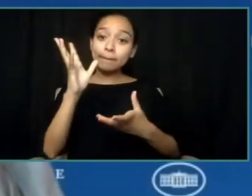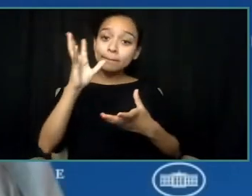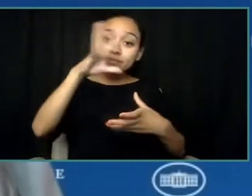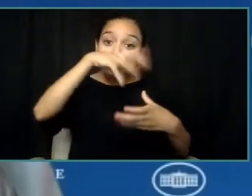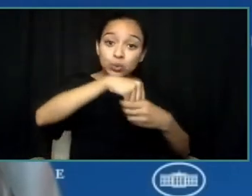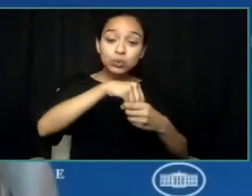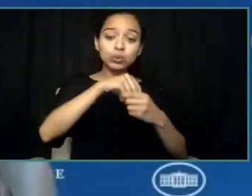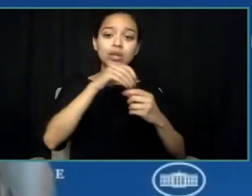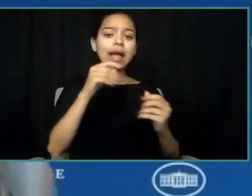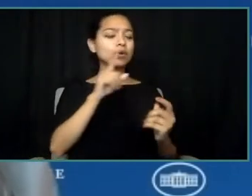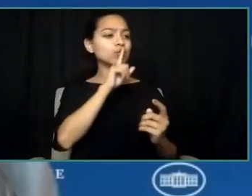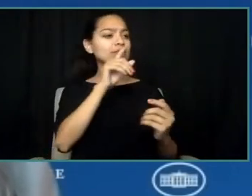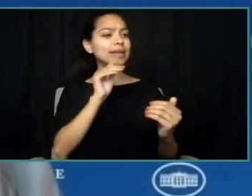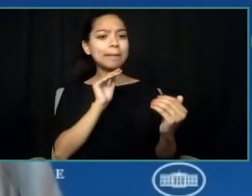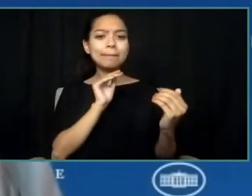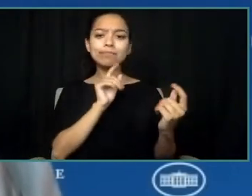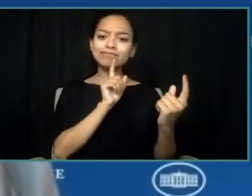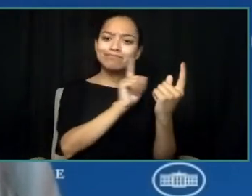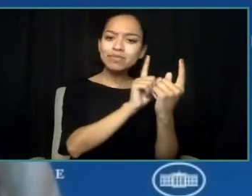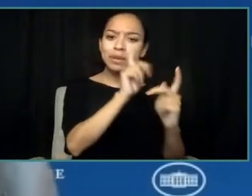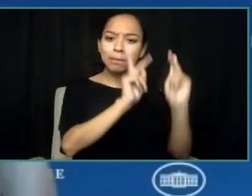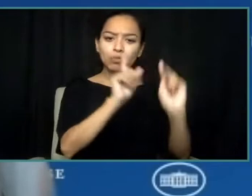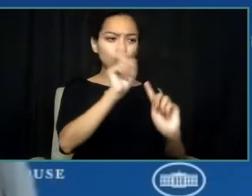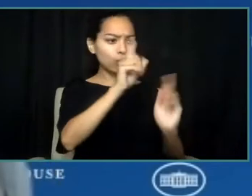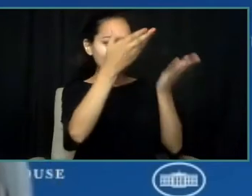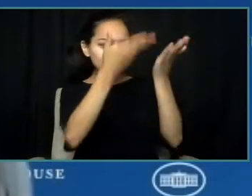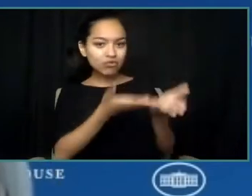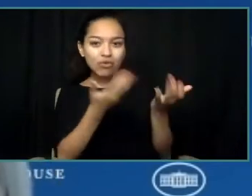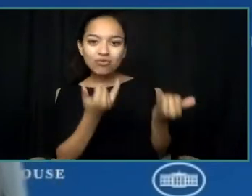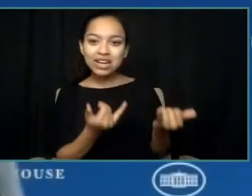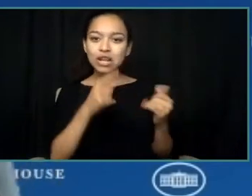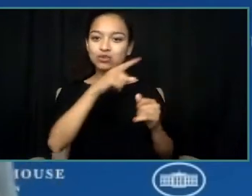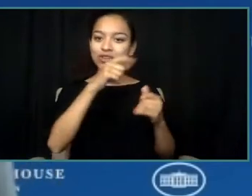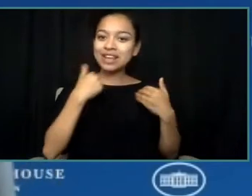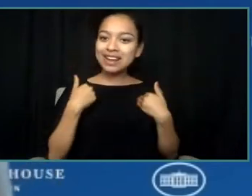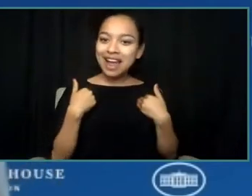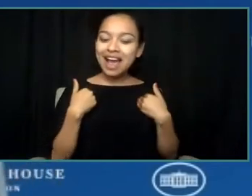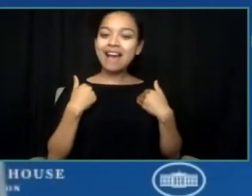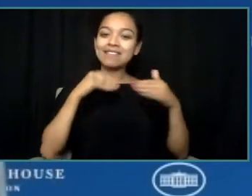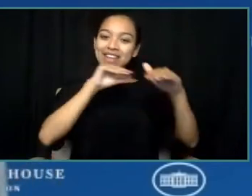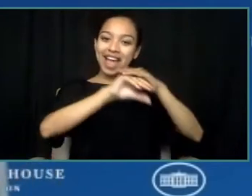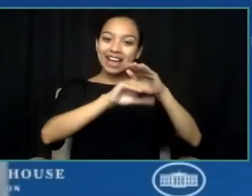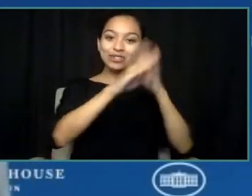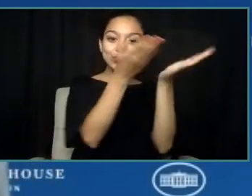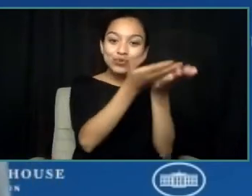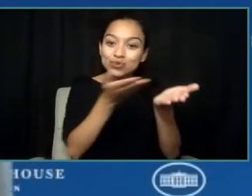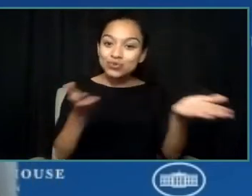to deliver the services that can help them gain access to resources, to treatments,